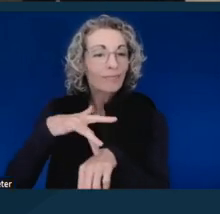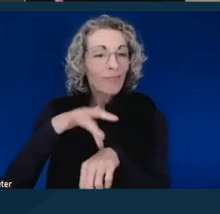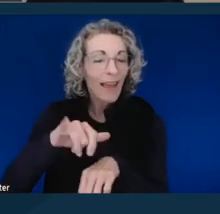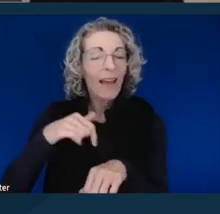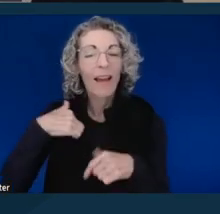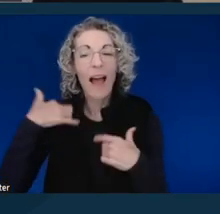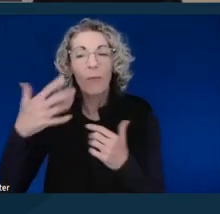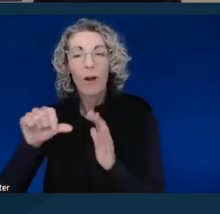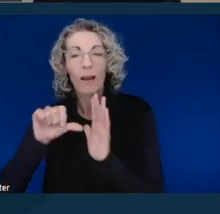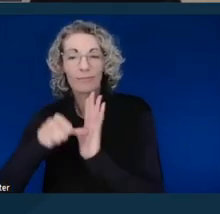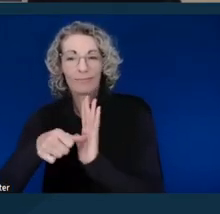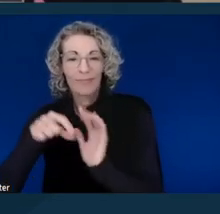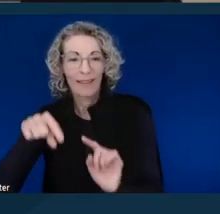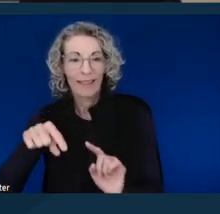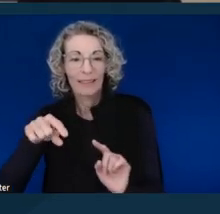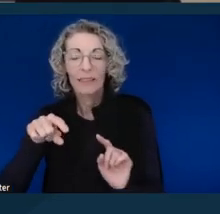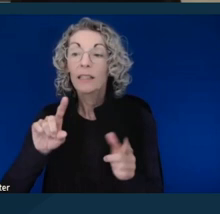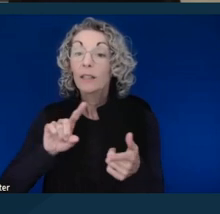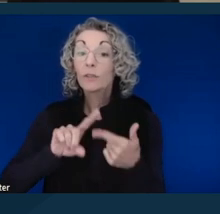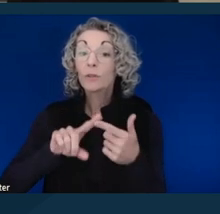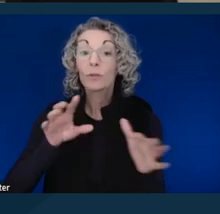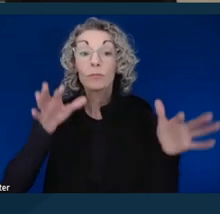In determining what types of auxiliary aids and services